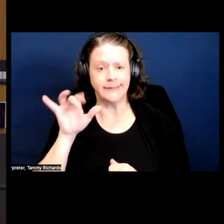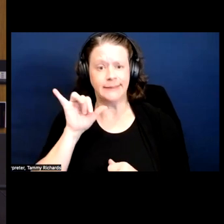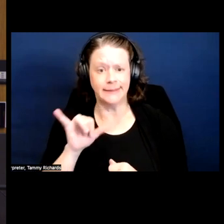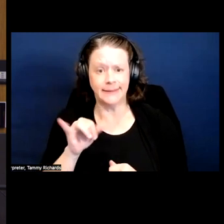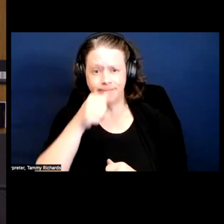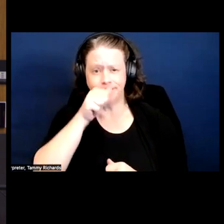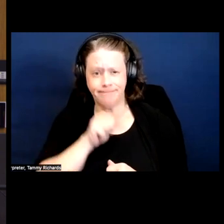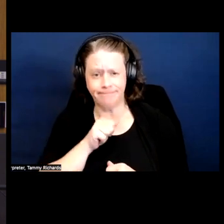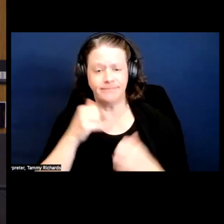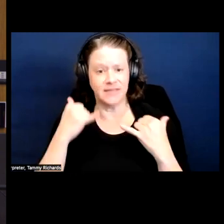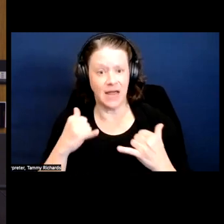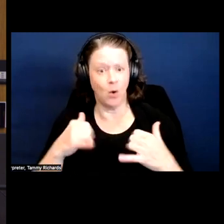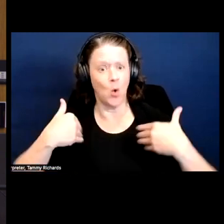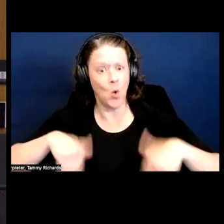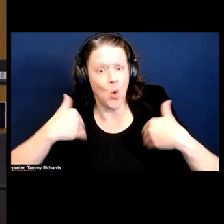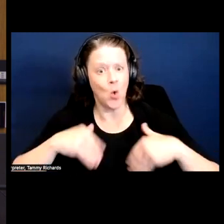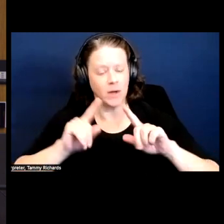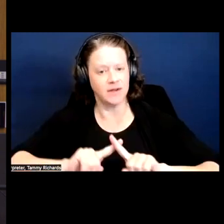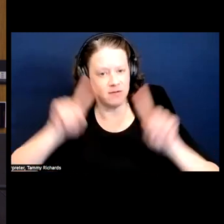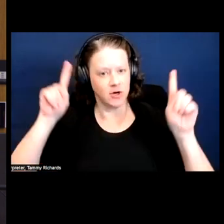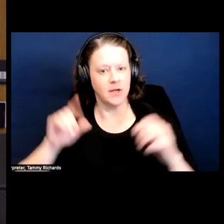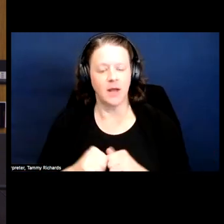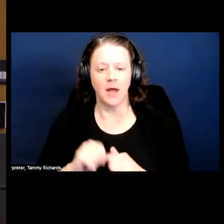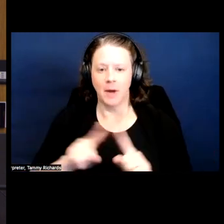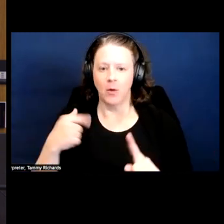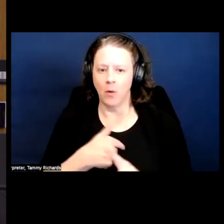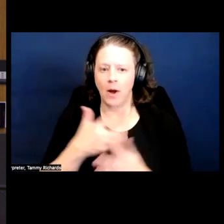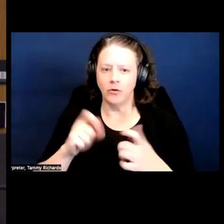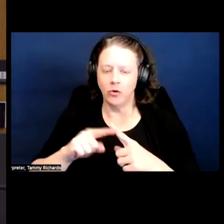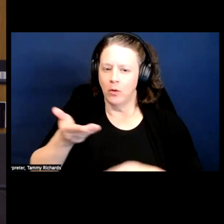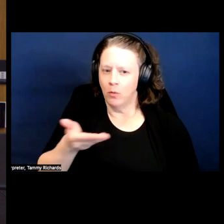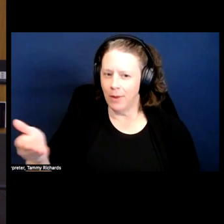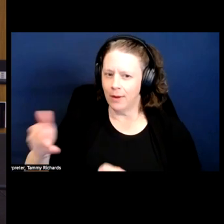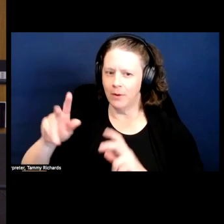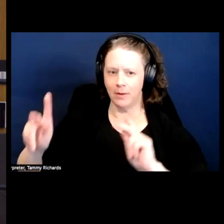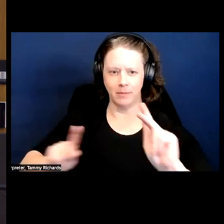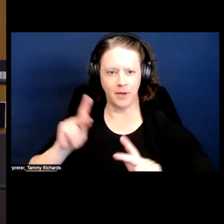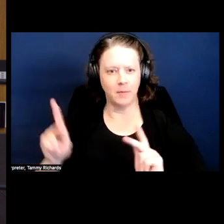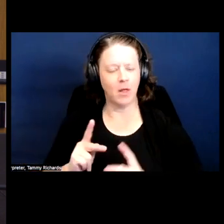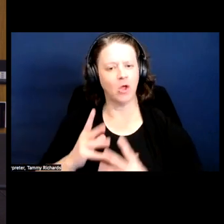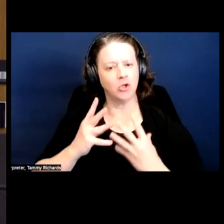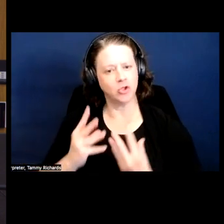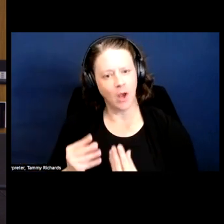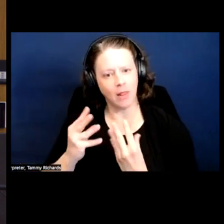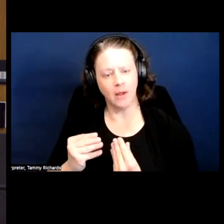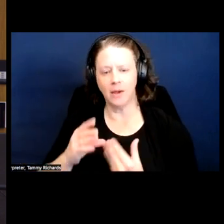where it behooves us to welcome people gently, to not force identity labels on folks when